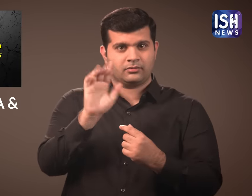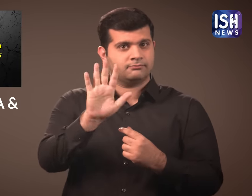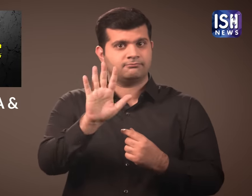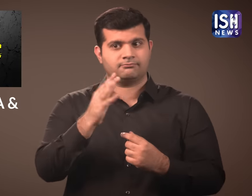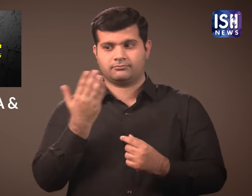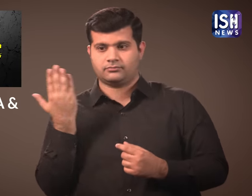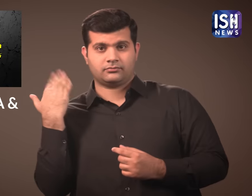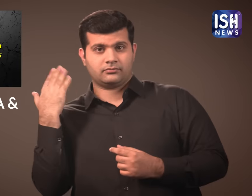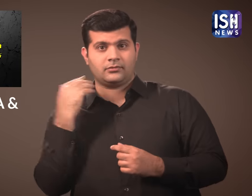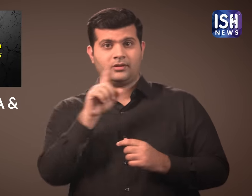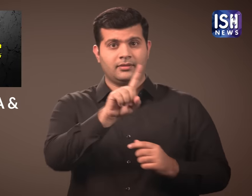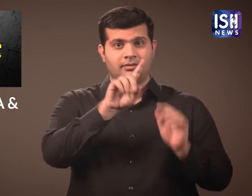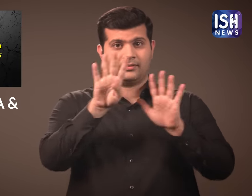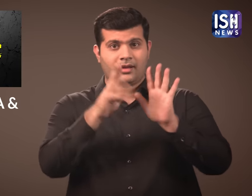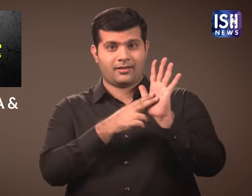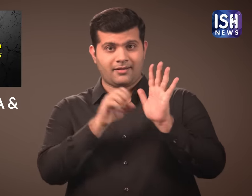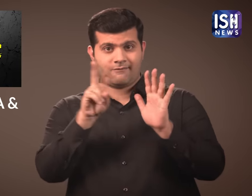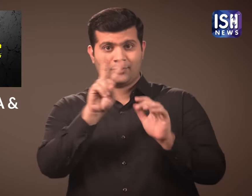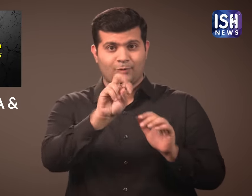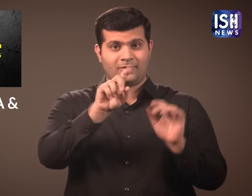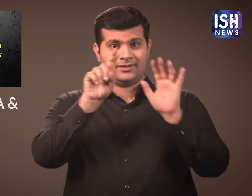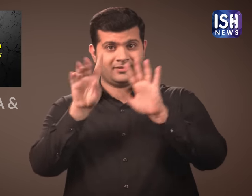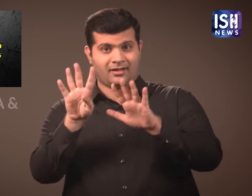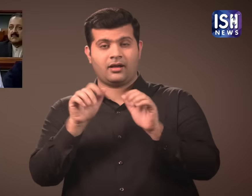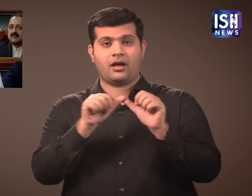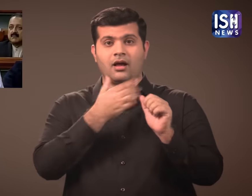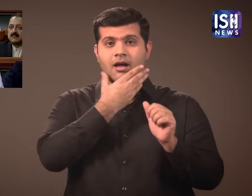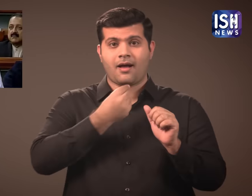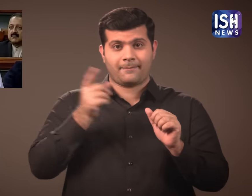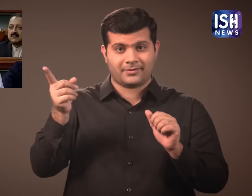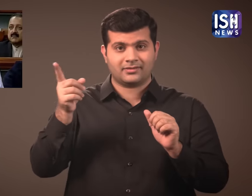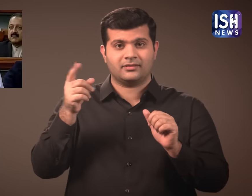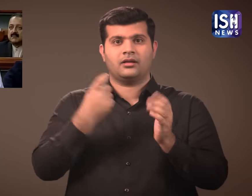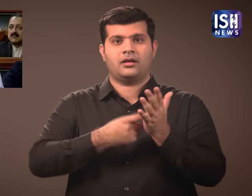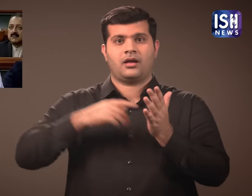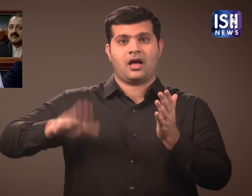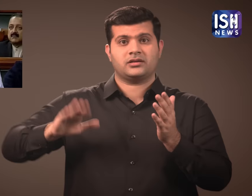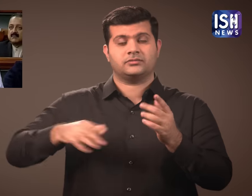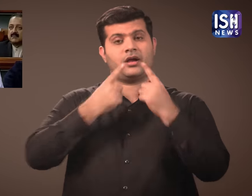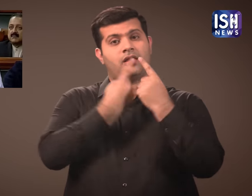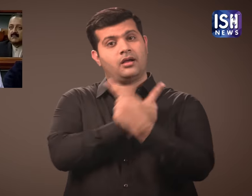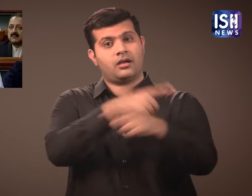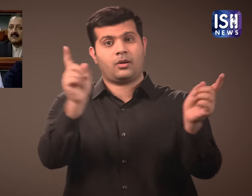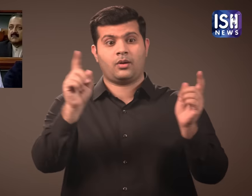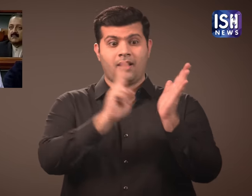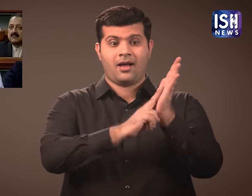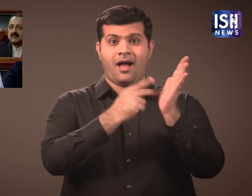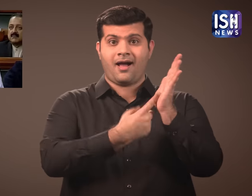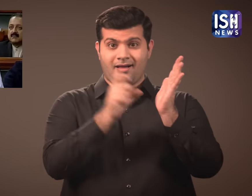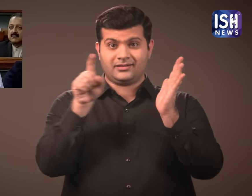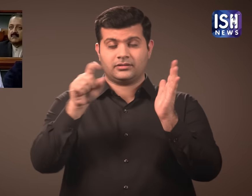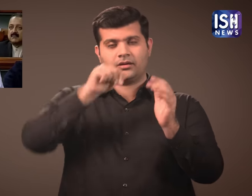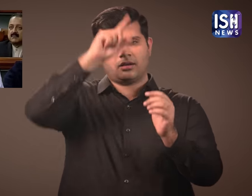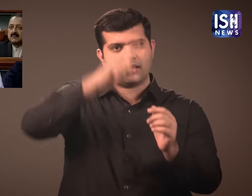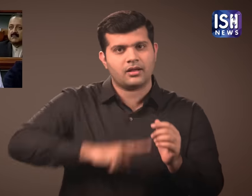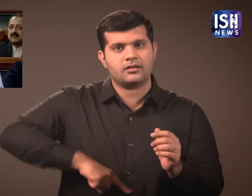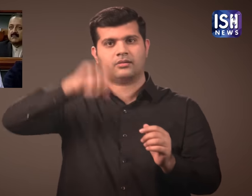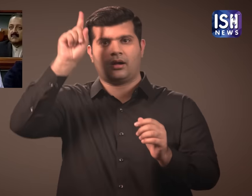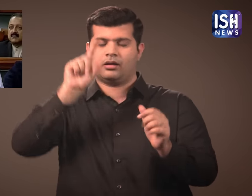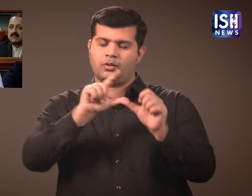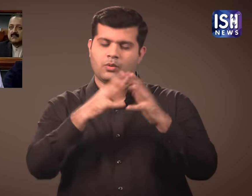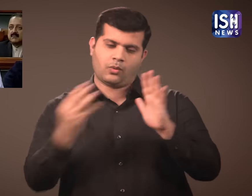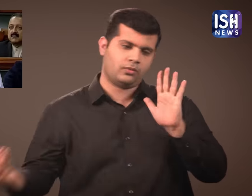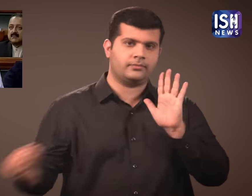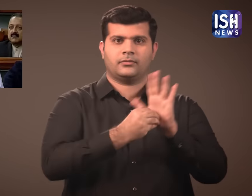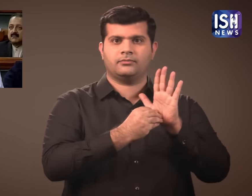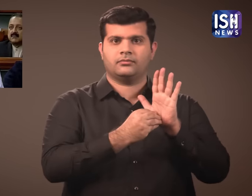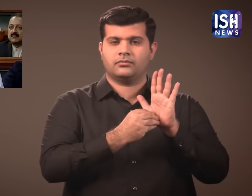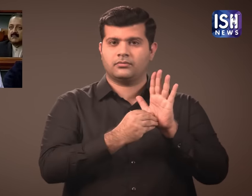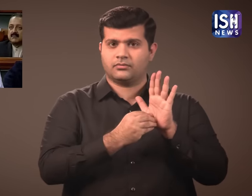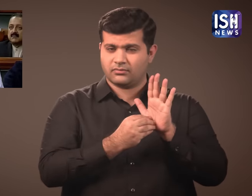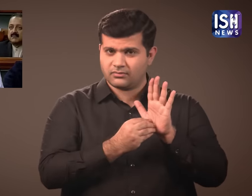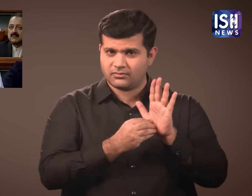However on 19th November 2019, Amit Shah announced in the Rajya Sabha that the NRC will be implemented all over India.